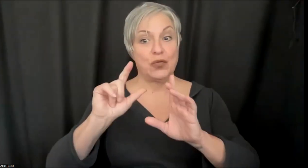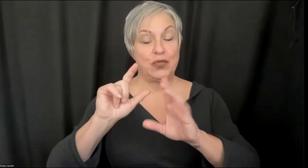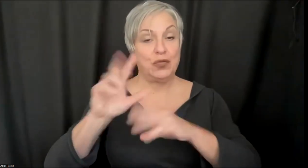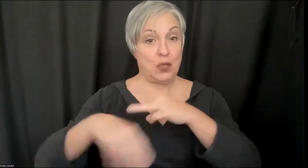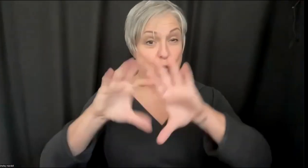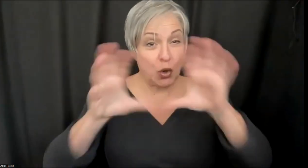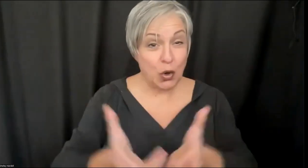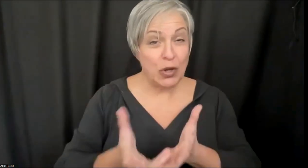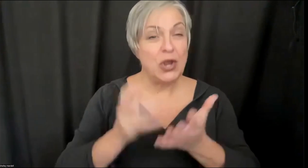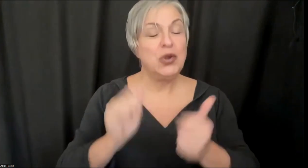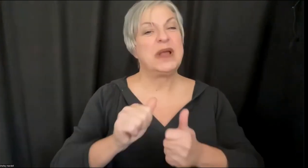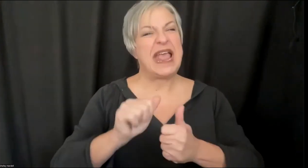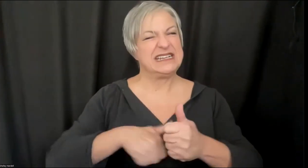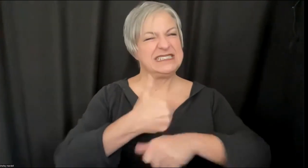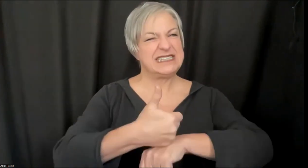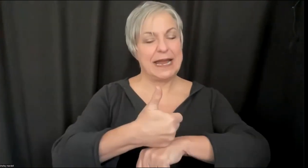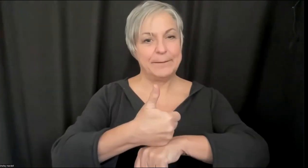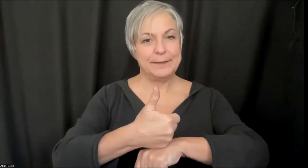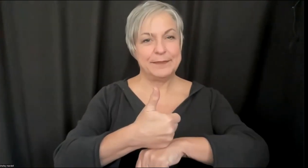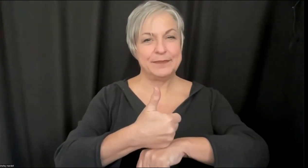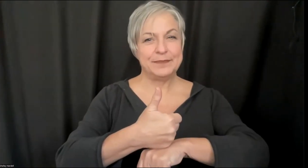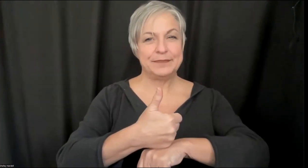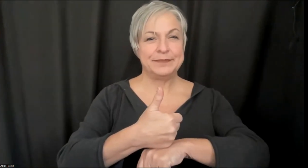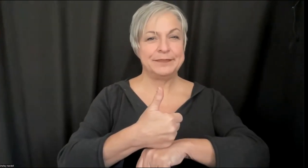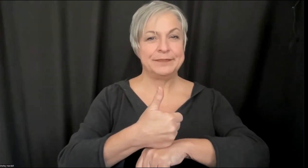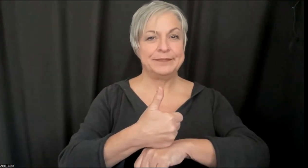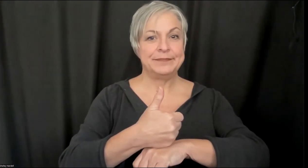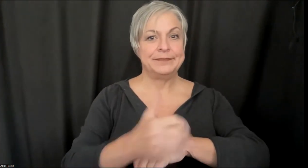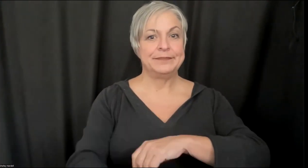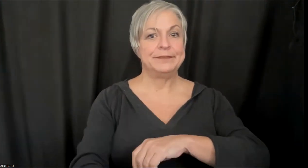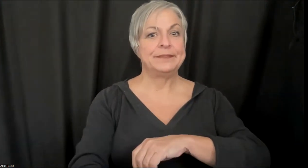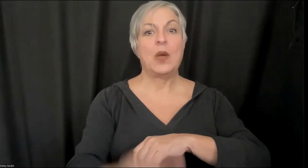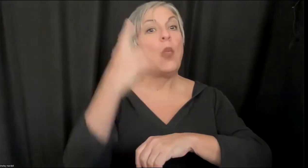create an instance for just you and friends, or you can go to